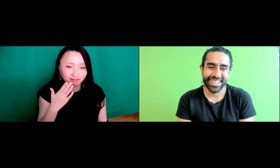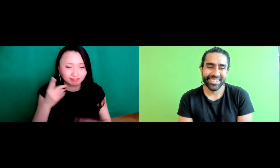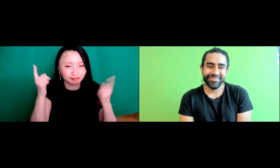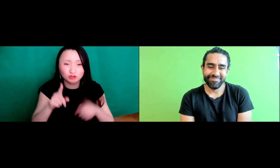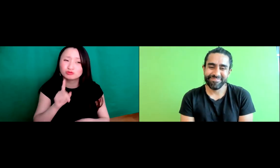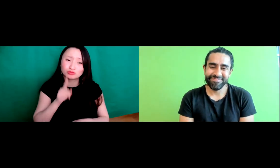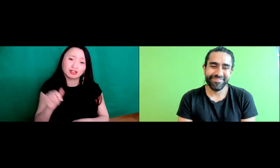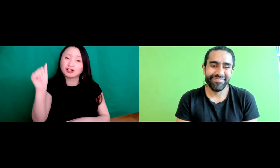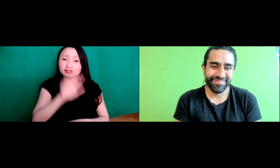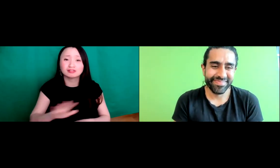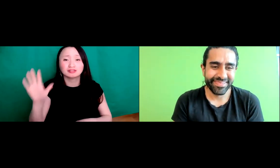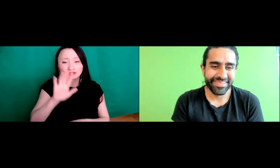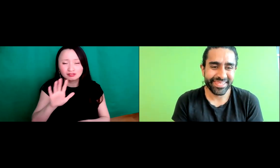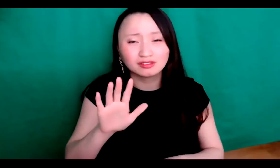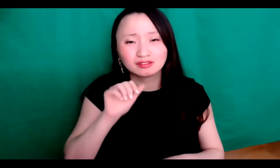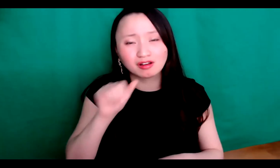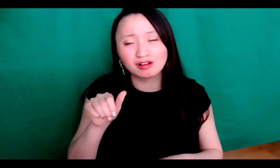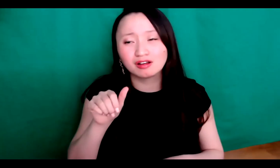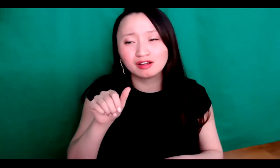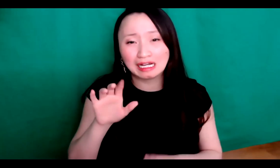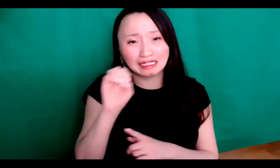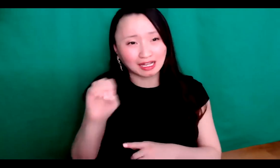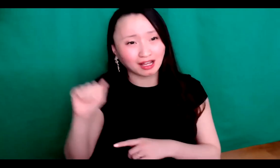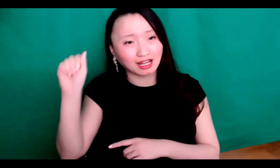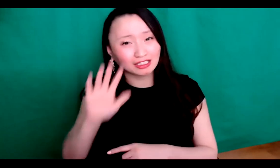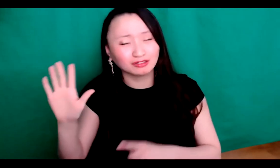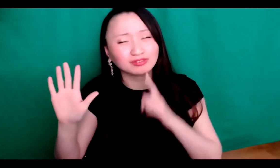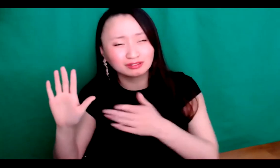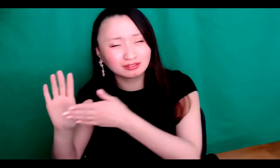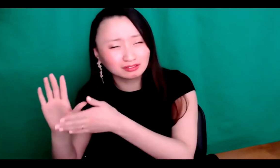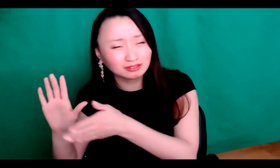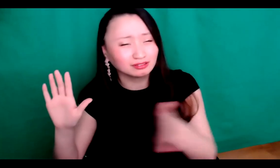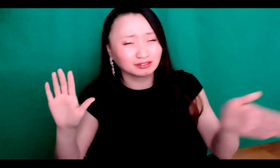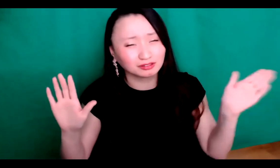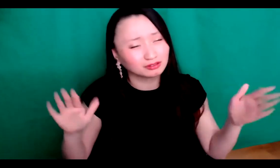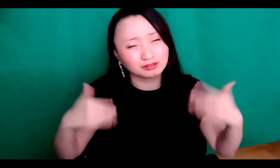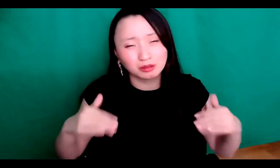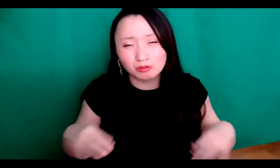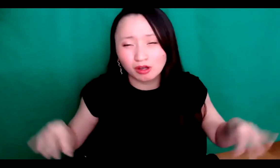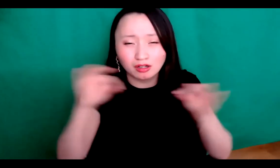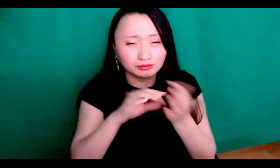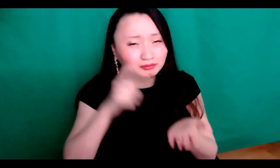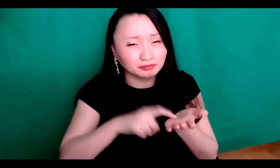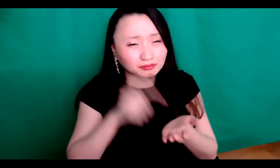All right, I agree belong, you know, Asia should not just be thought of as the eastern